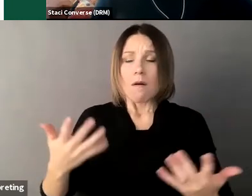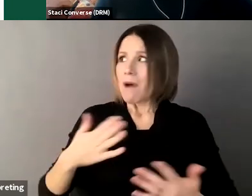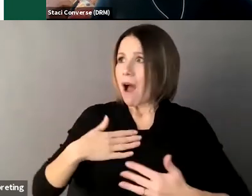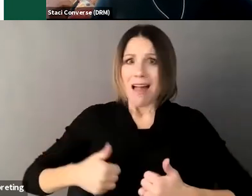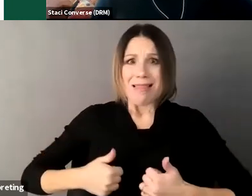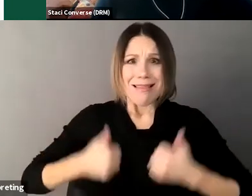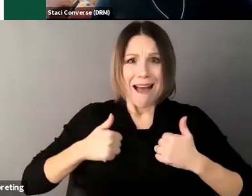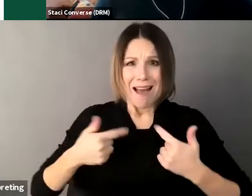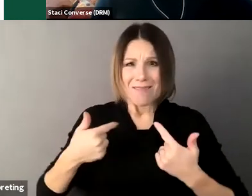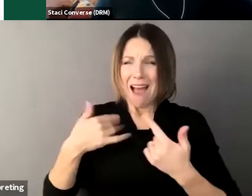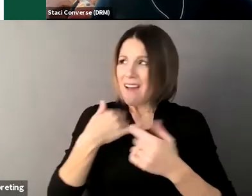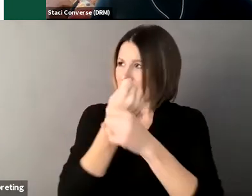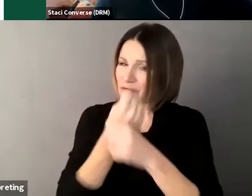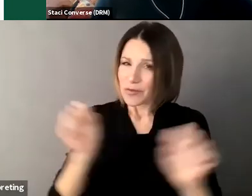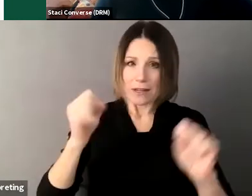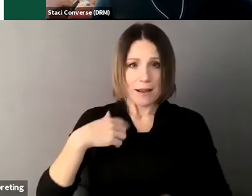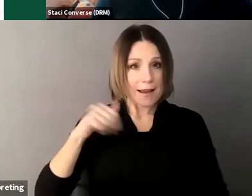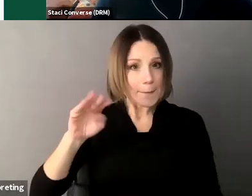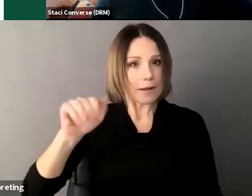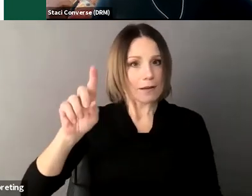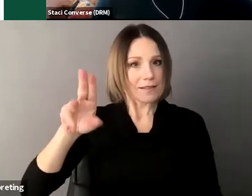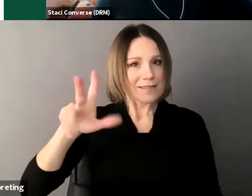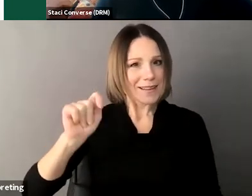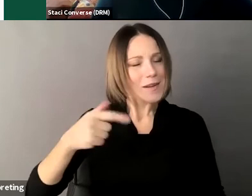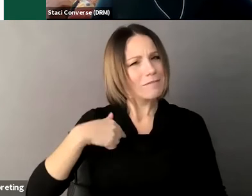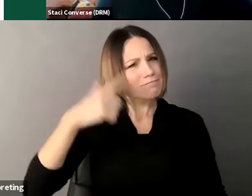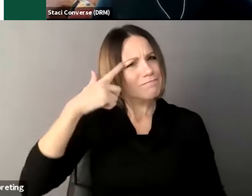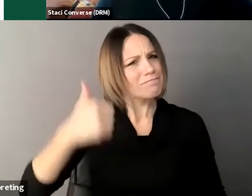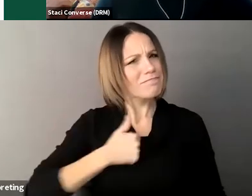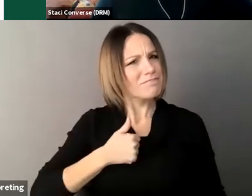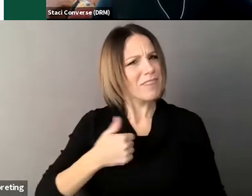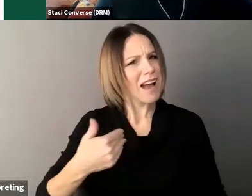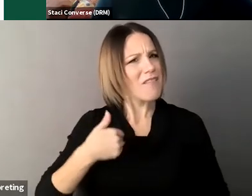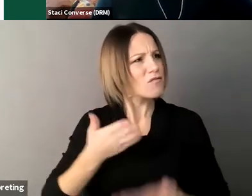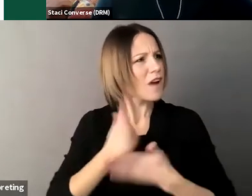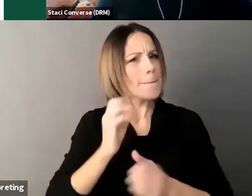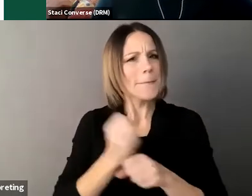and the freedom to make the choices that are my choices I choose activities that I like to do